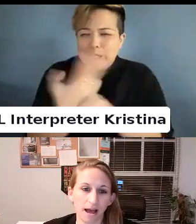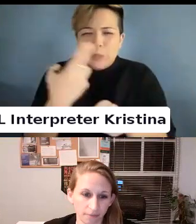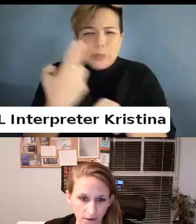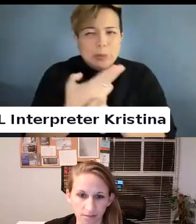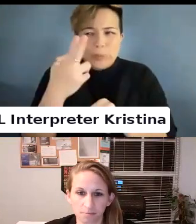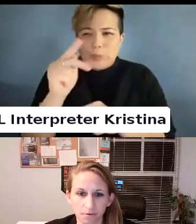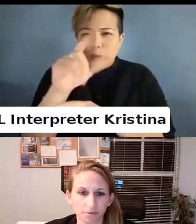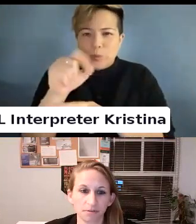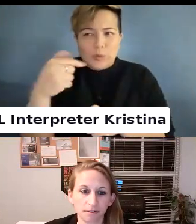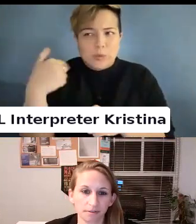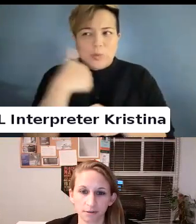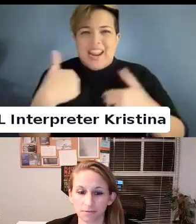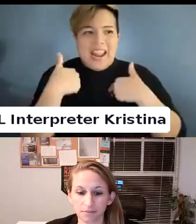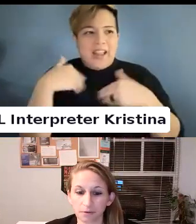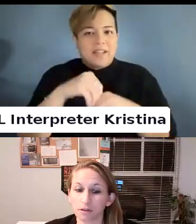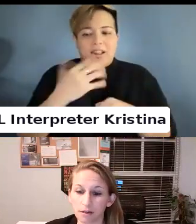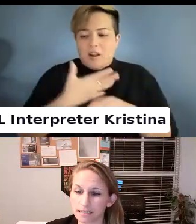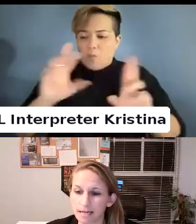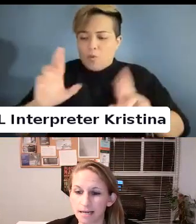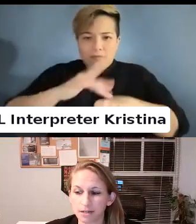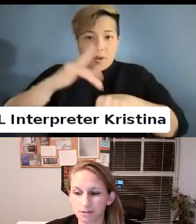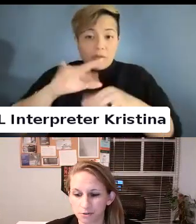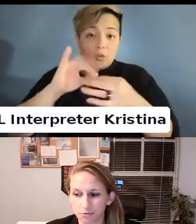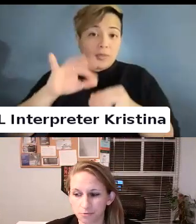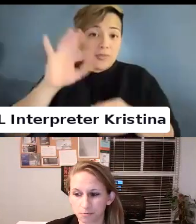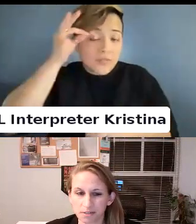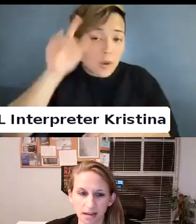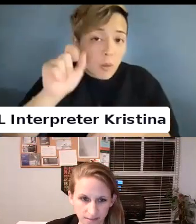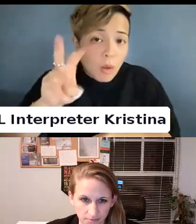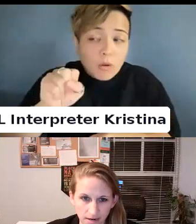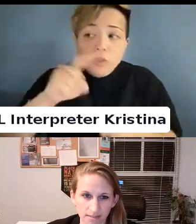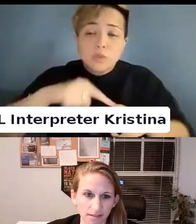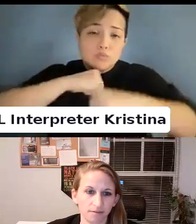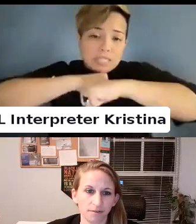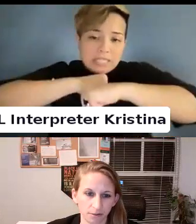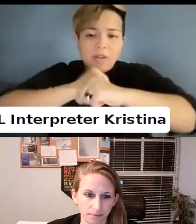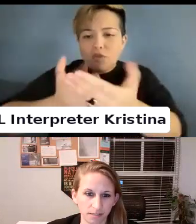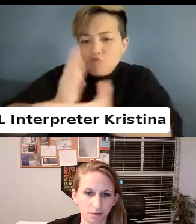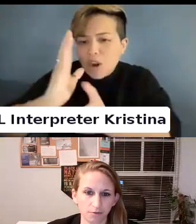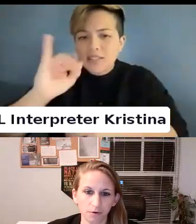we can have at our disposal in terms of federal laws to protect the rights of LGBT Q folks